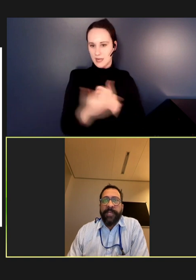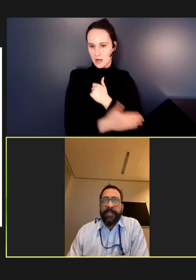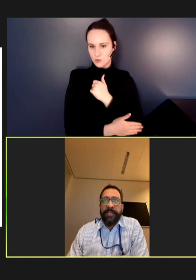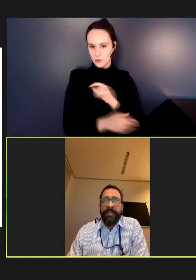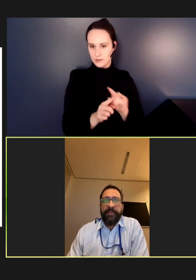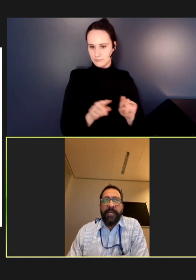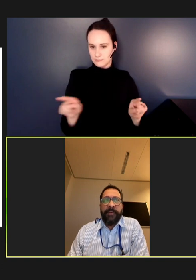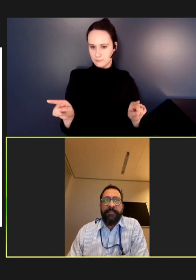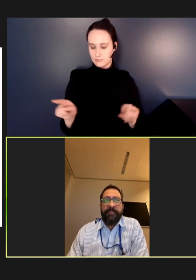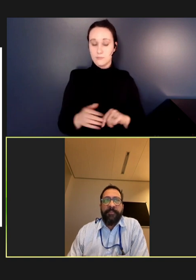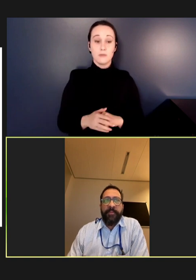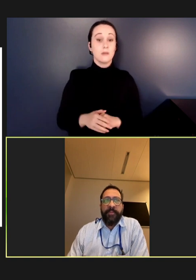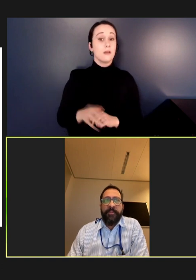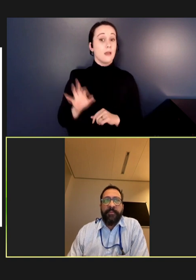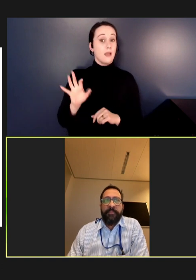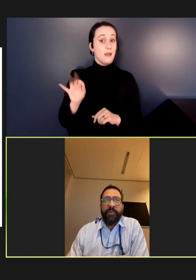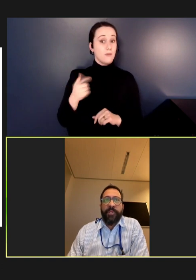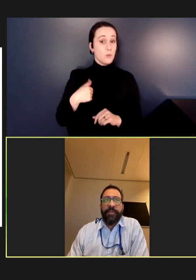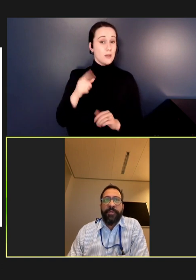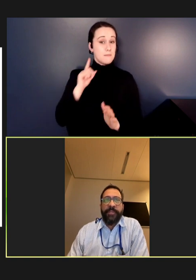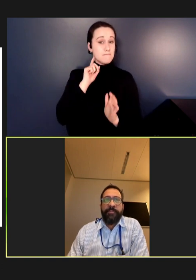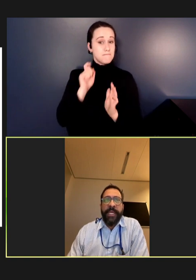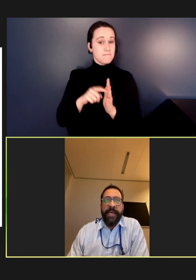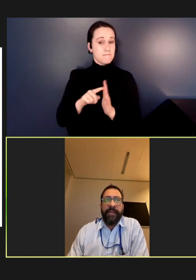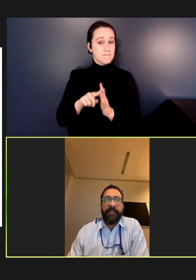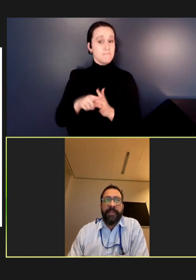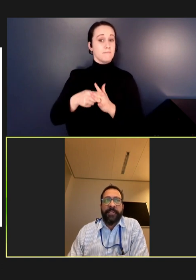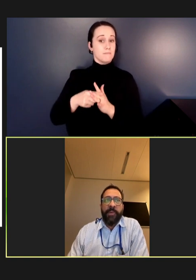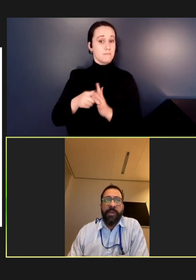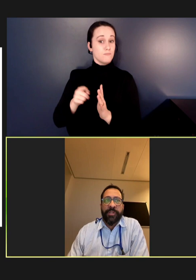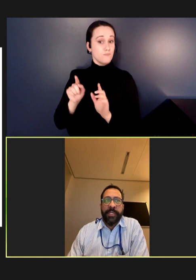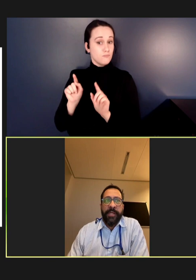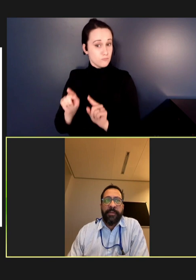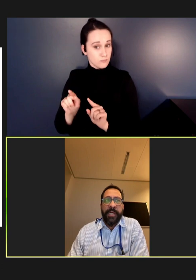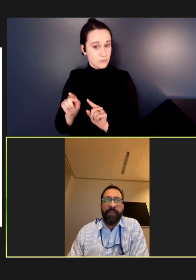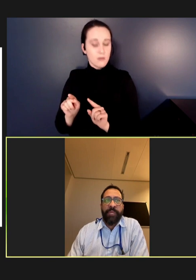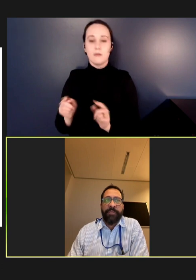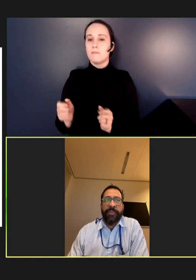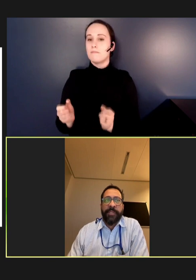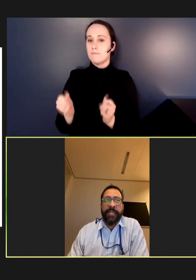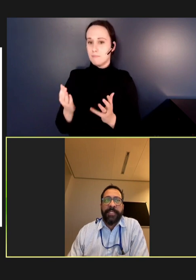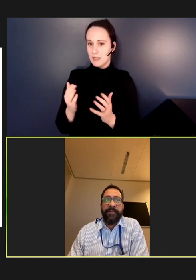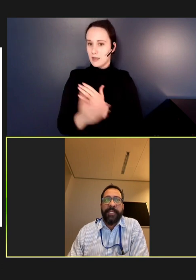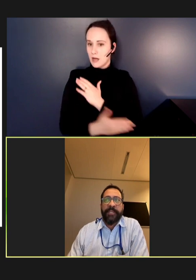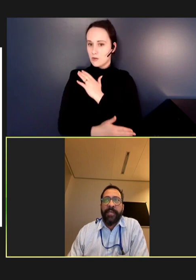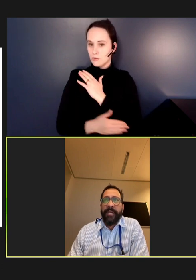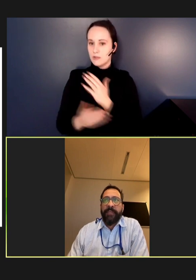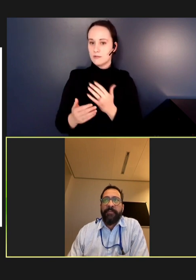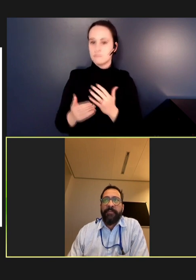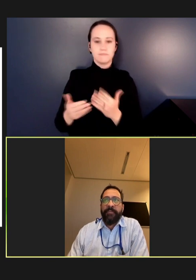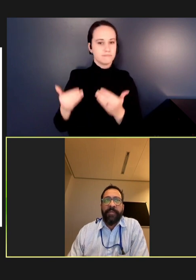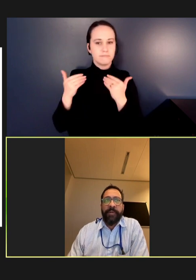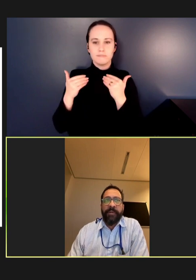detected, most countries began smaller-scale outbreak response activities. But beginning around